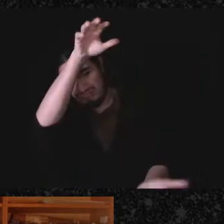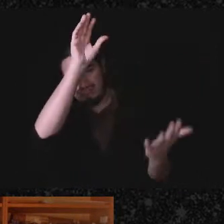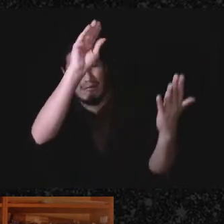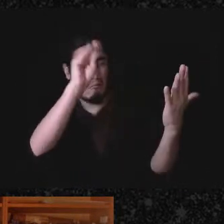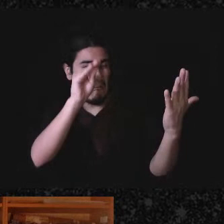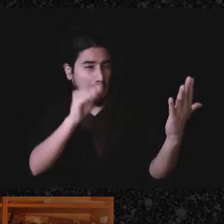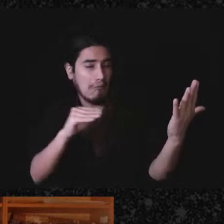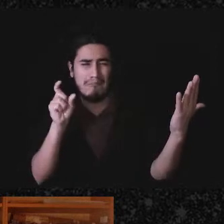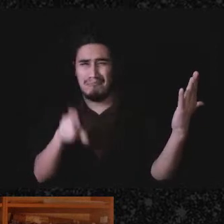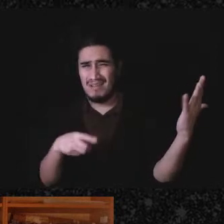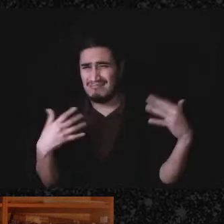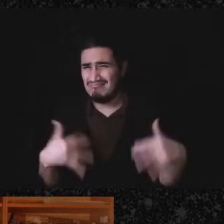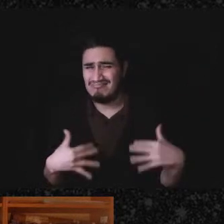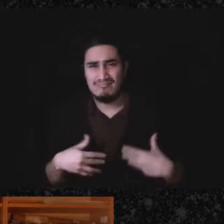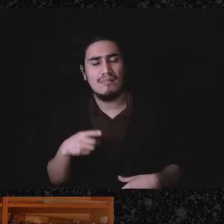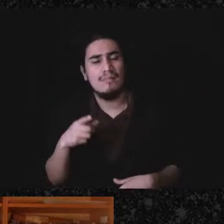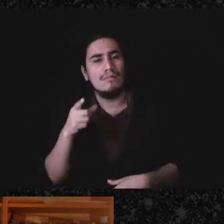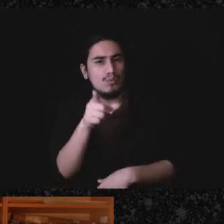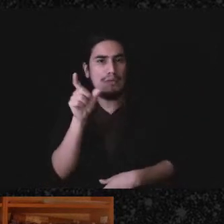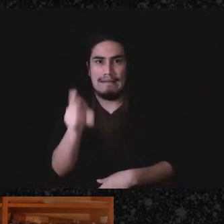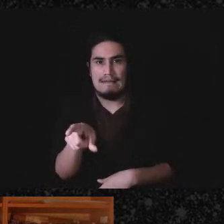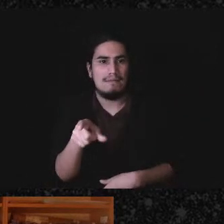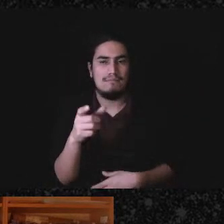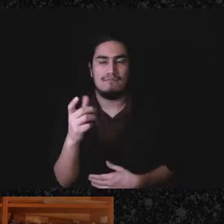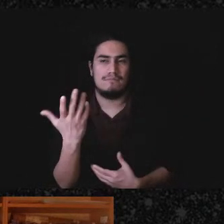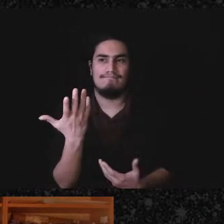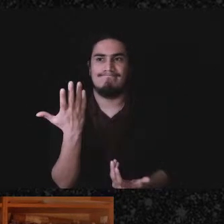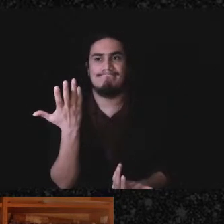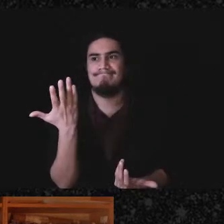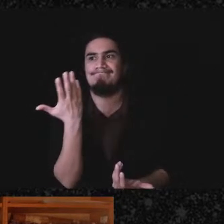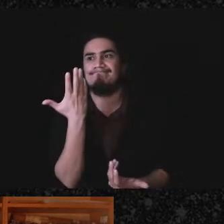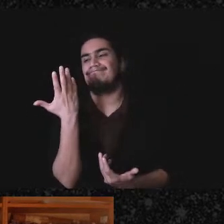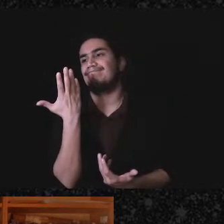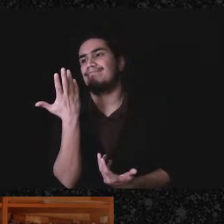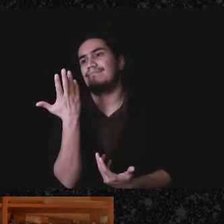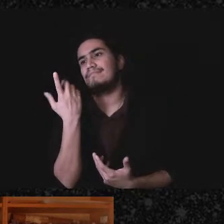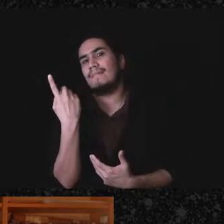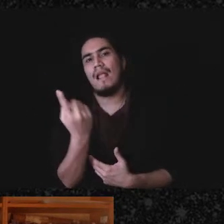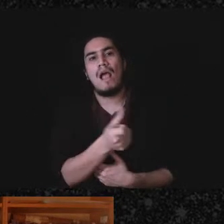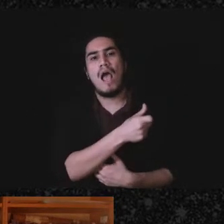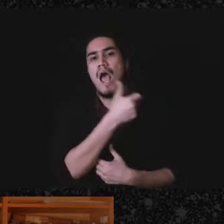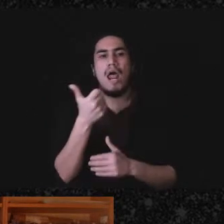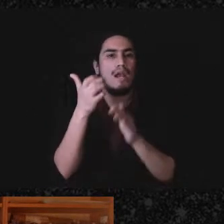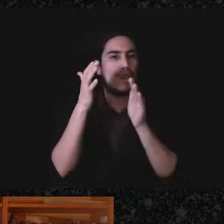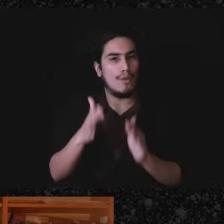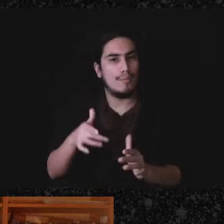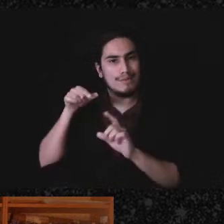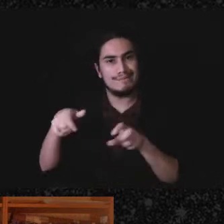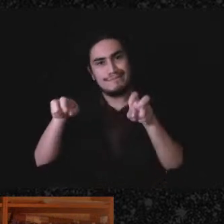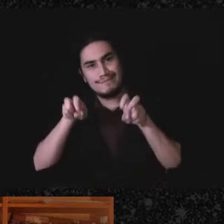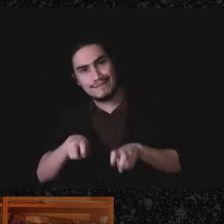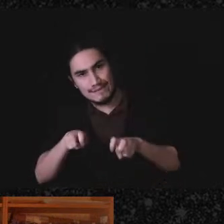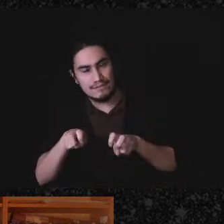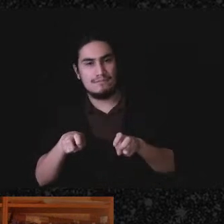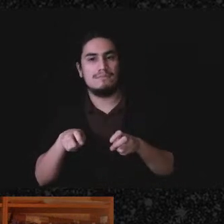that. You know - you need somebody to-to sit down and have the time to do it, and